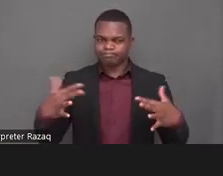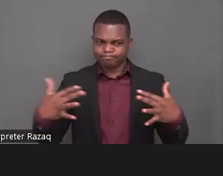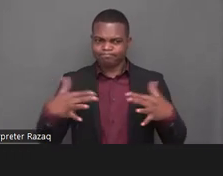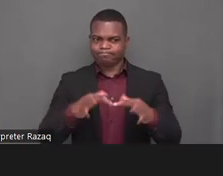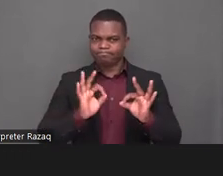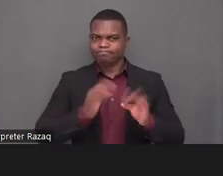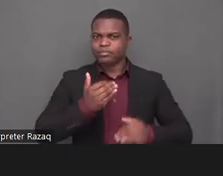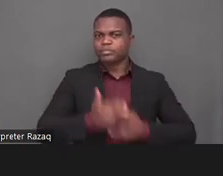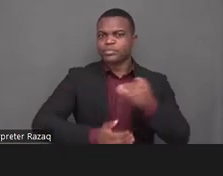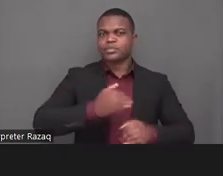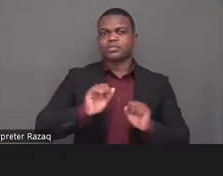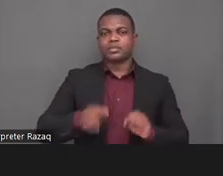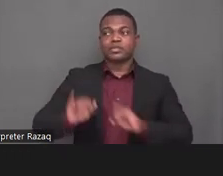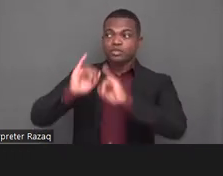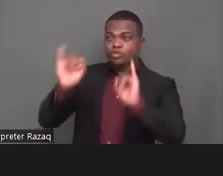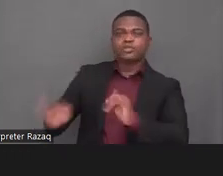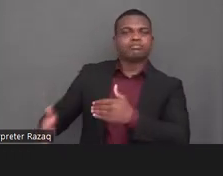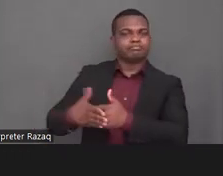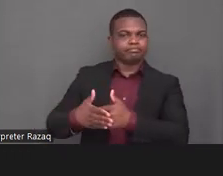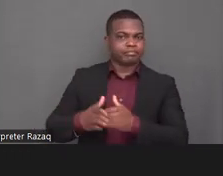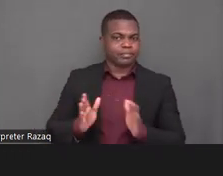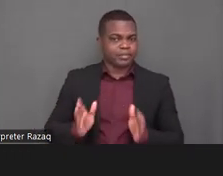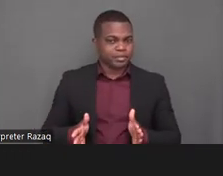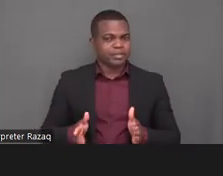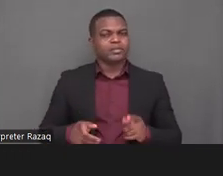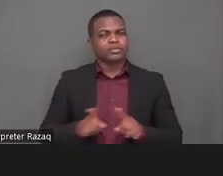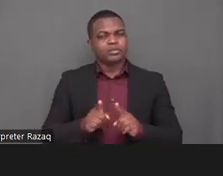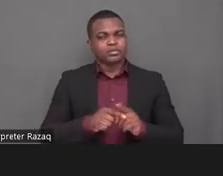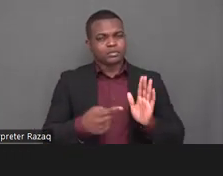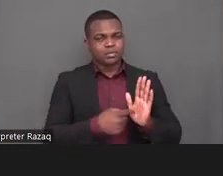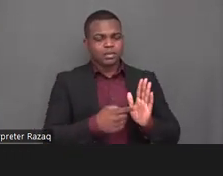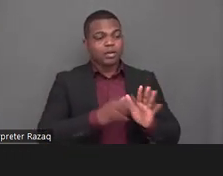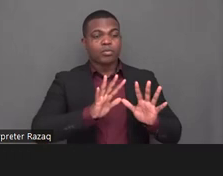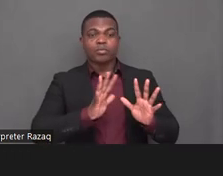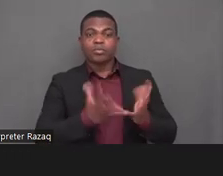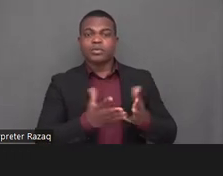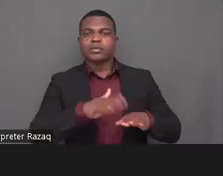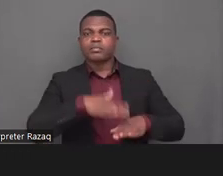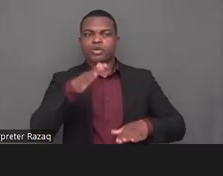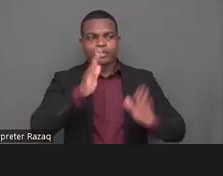and to individually and collectively heal from serious discrimination and mistreatment